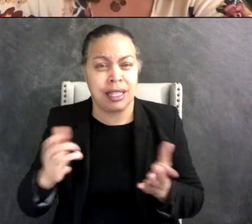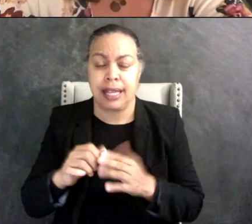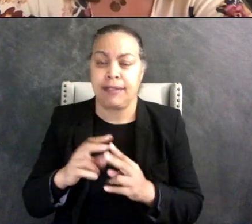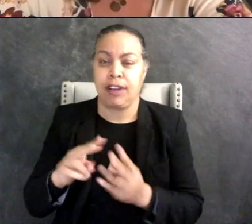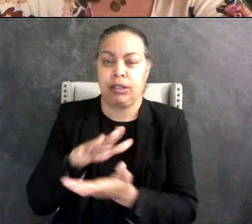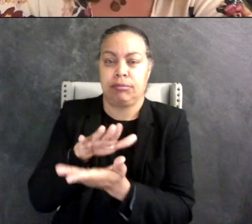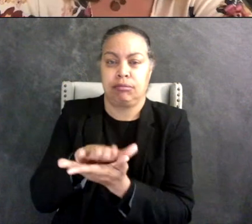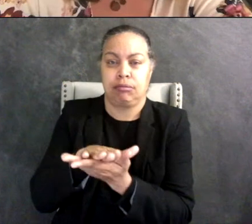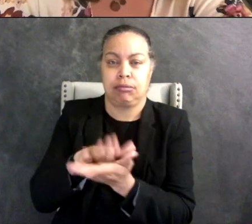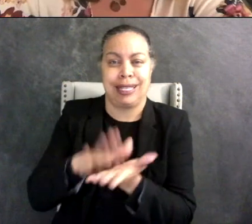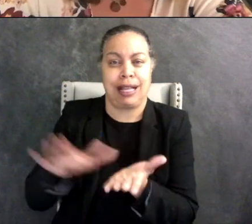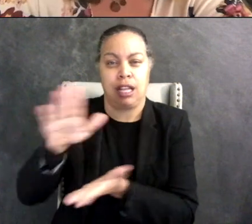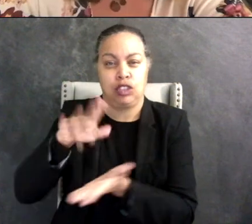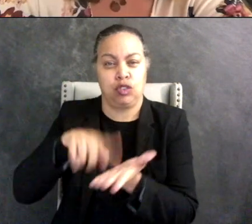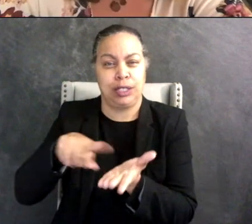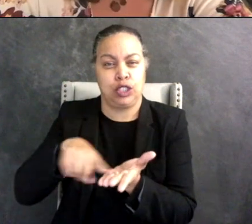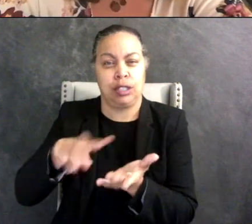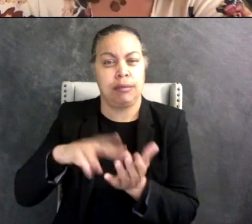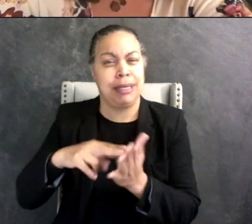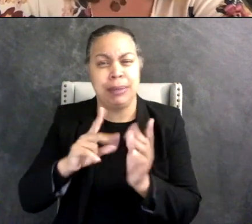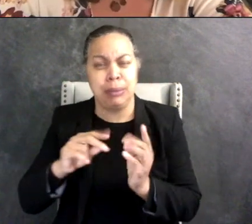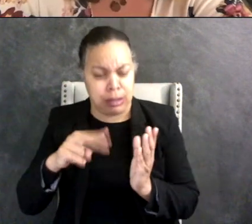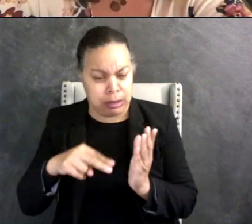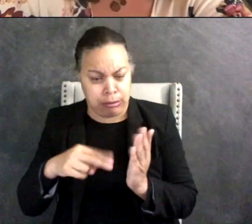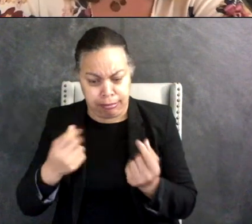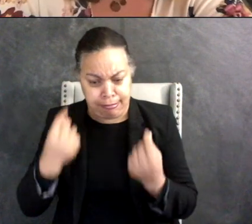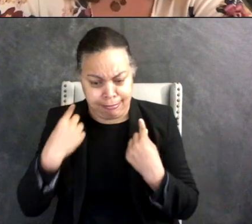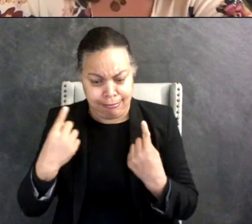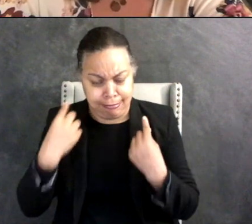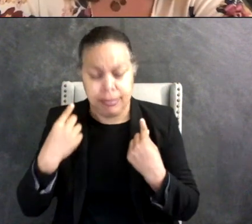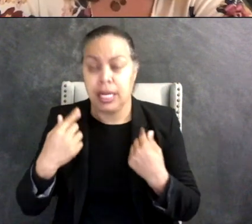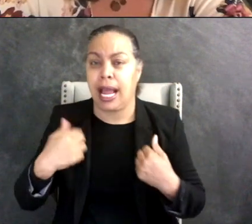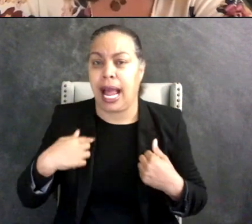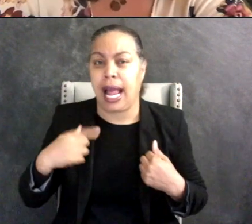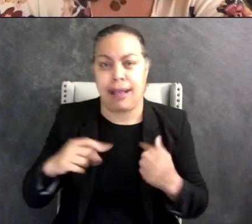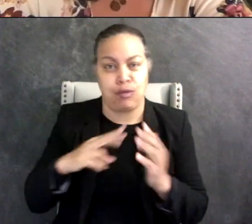not really accessible. And I am the kind of person I have to read things a lot in order